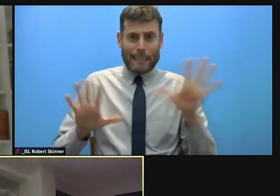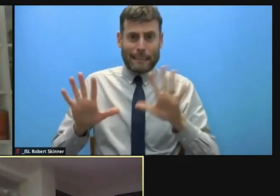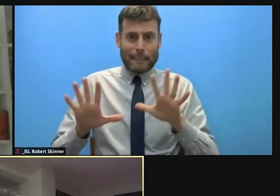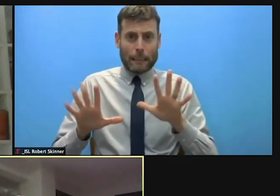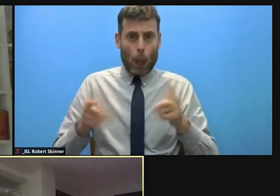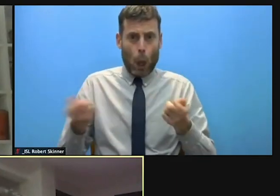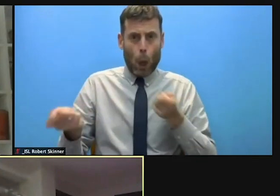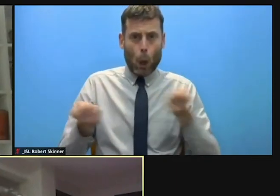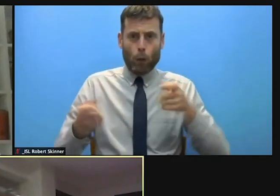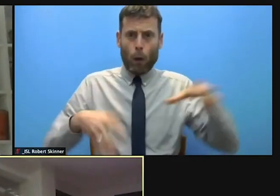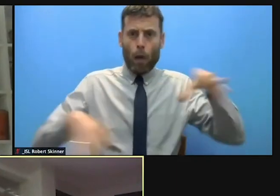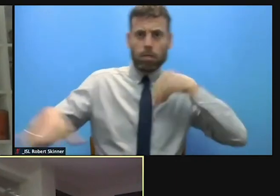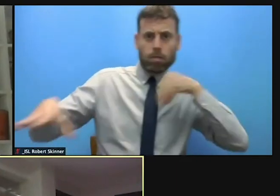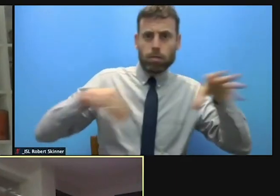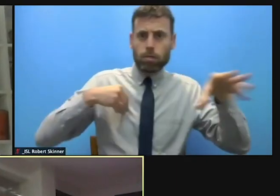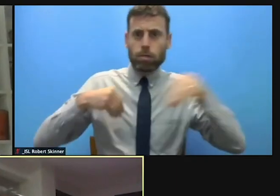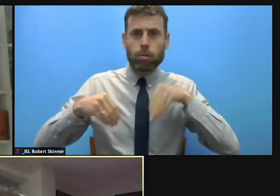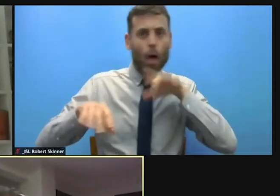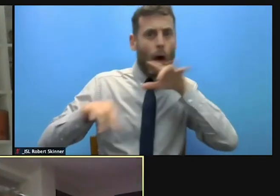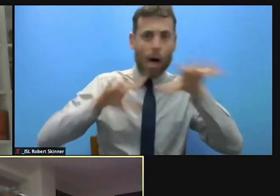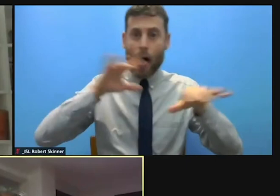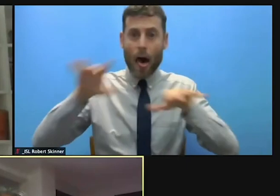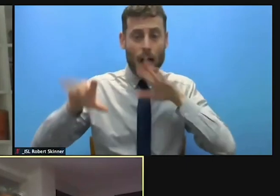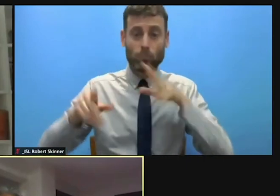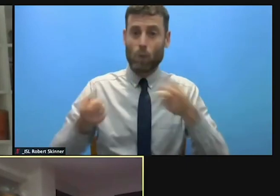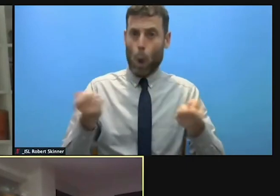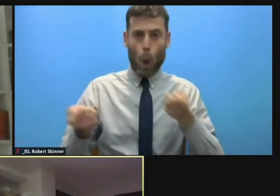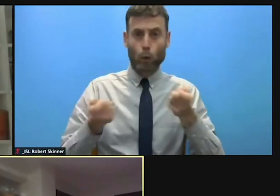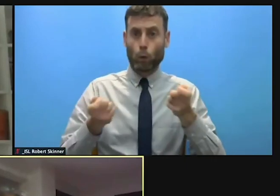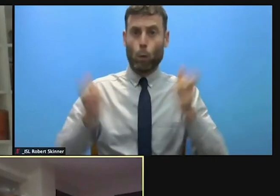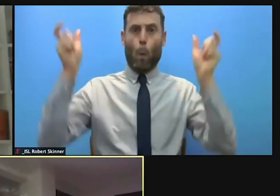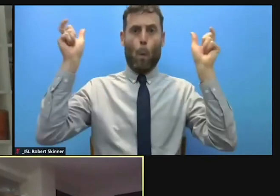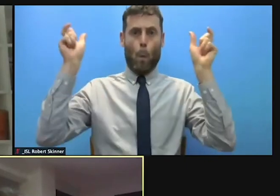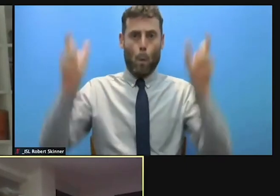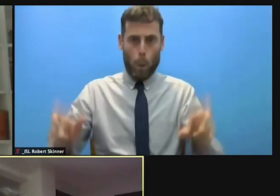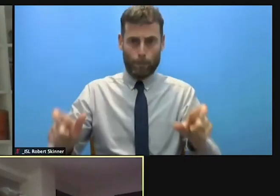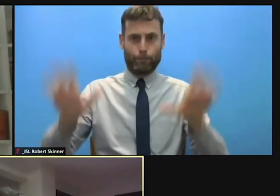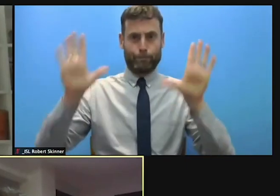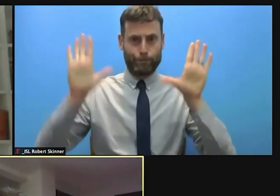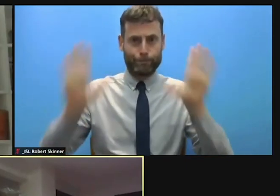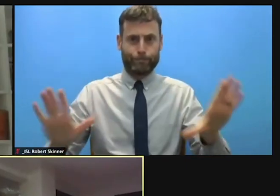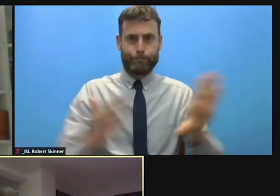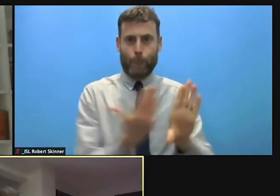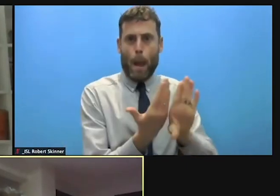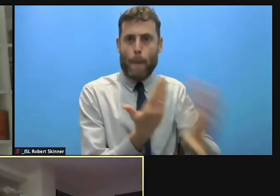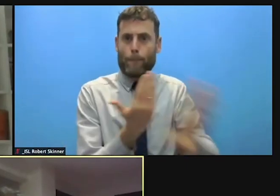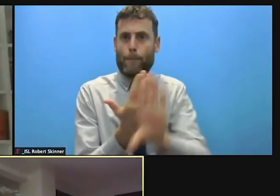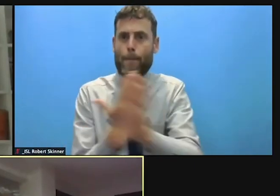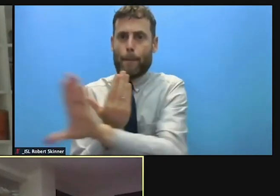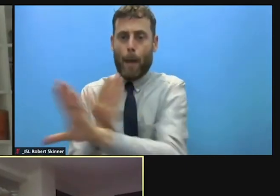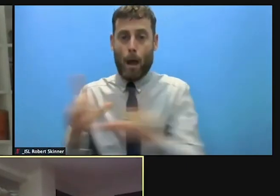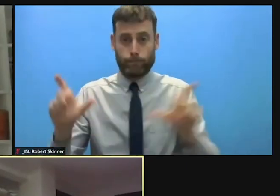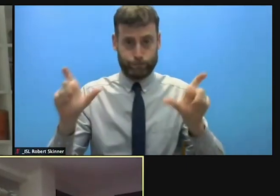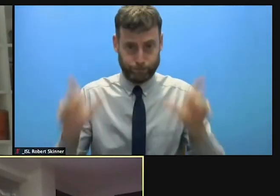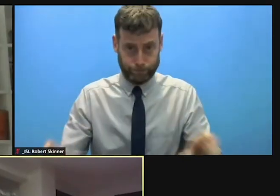course have hampered human mobility, and this is also in the context of slow onset adverse effects